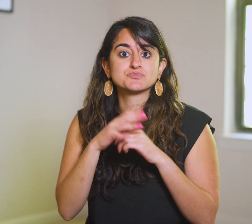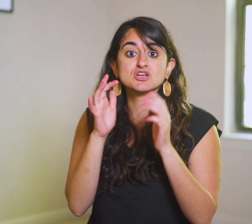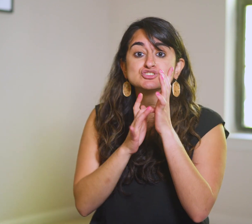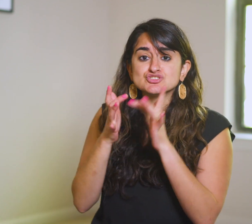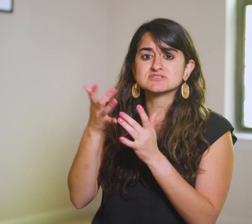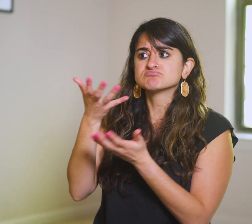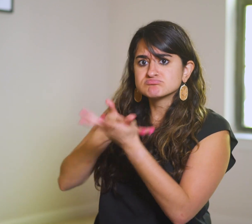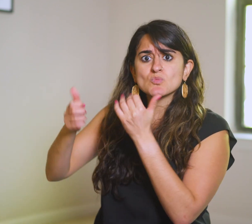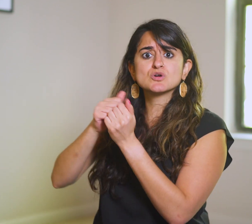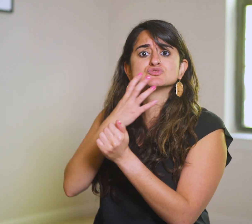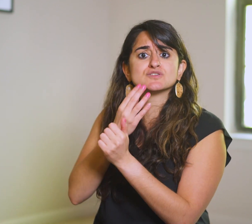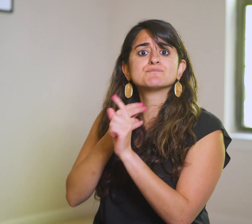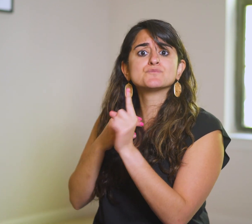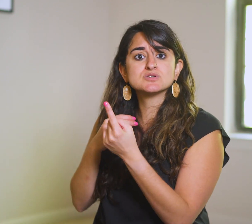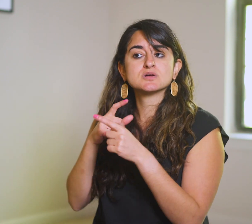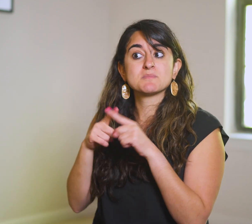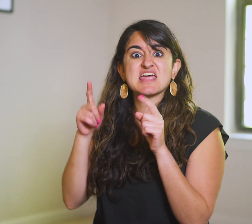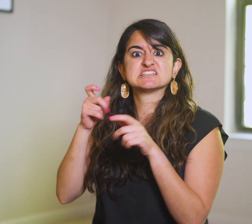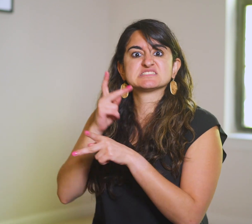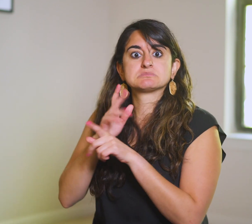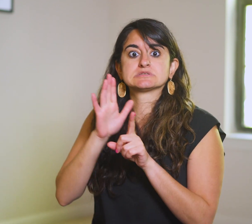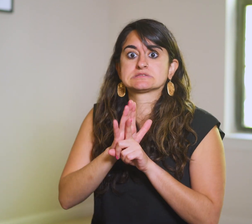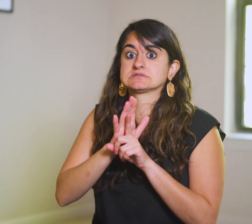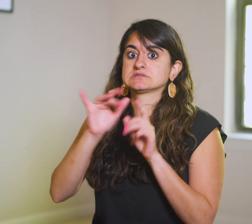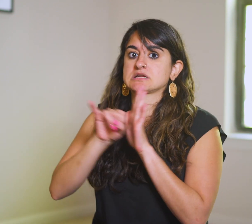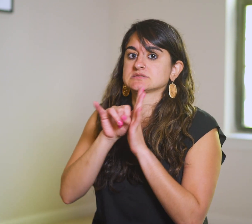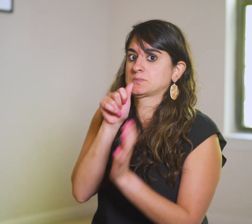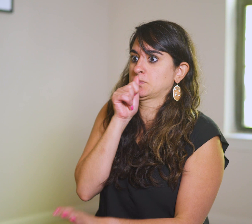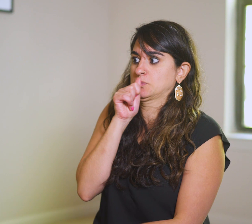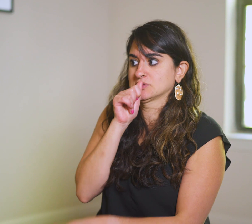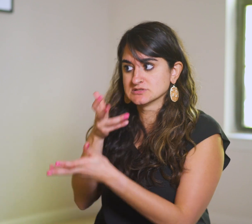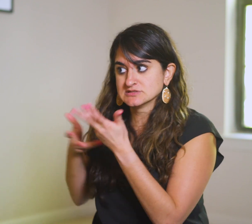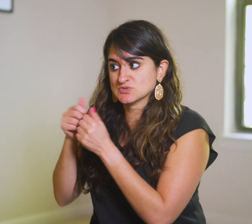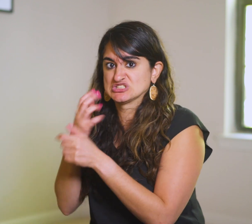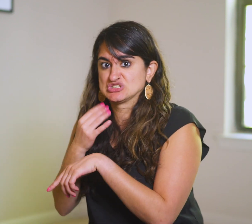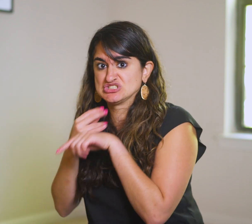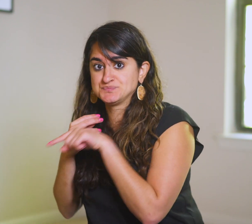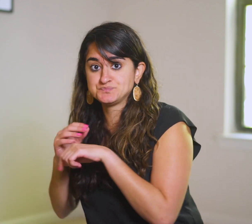Jesus engages with the Jews first but needs to keep His identity secret